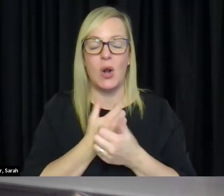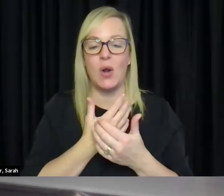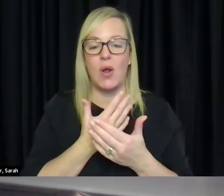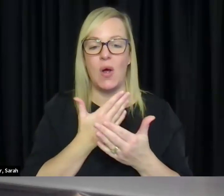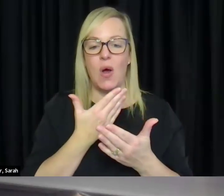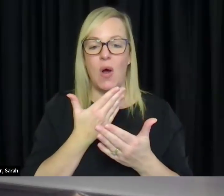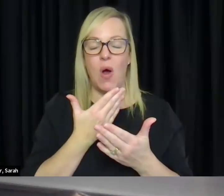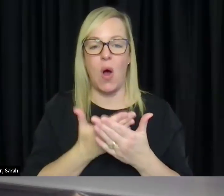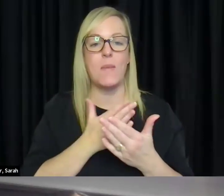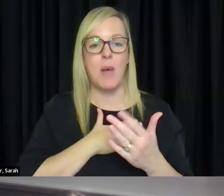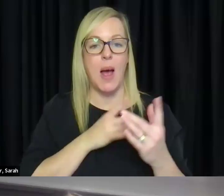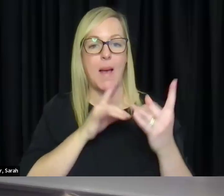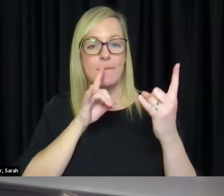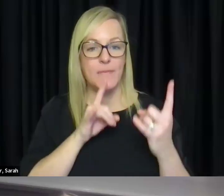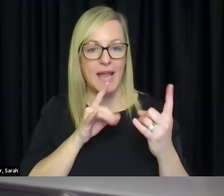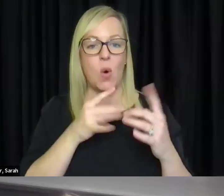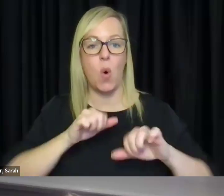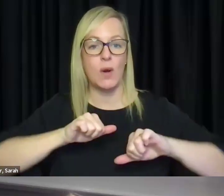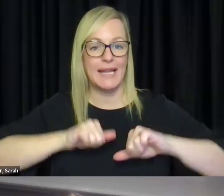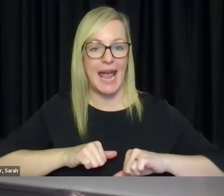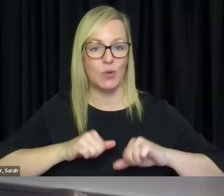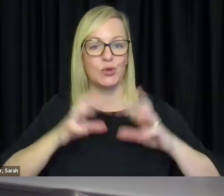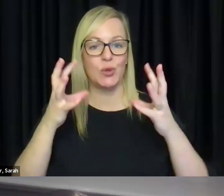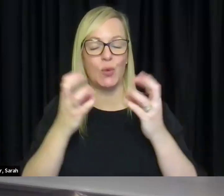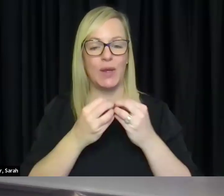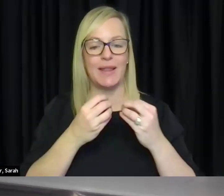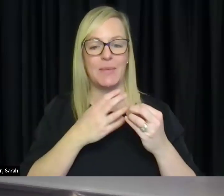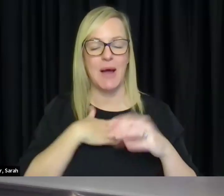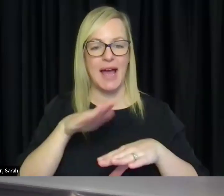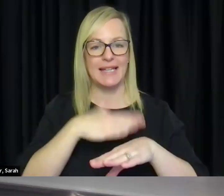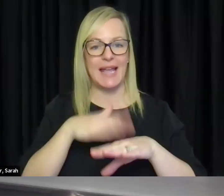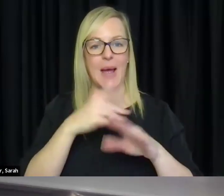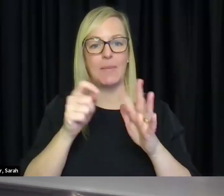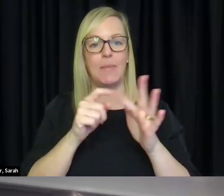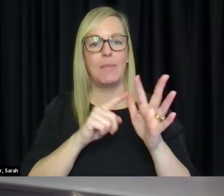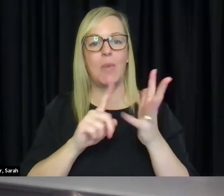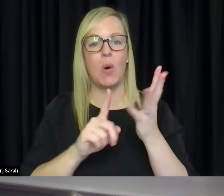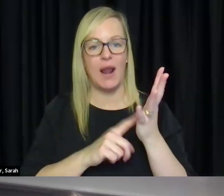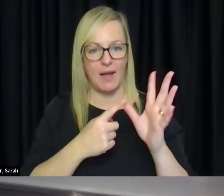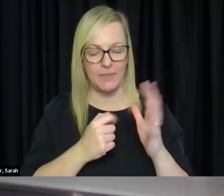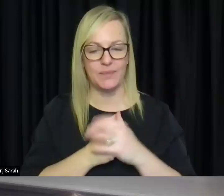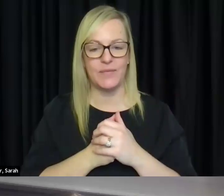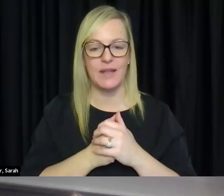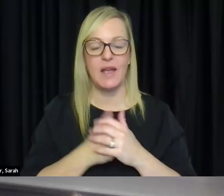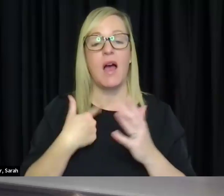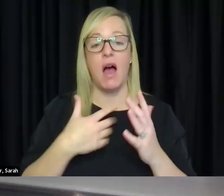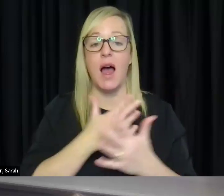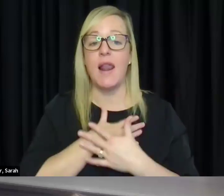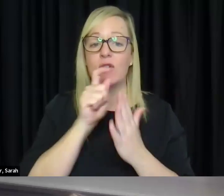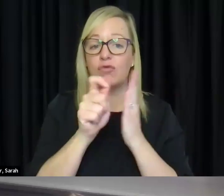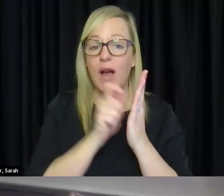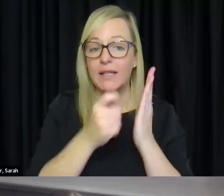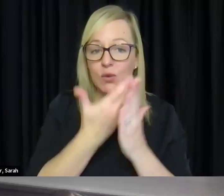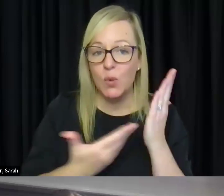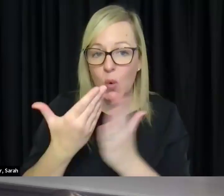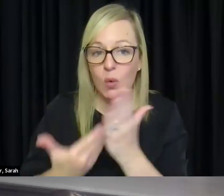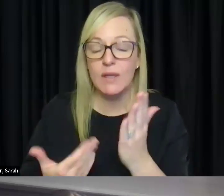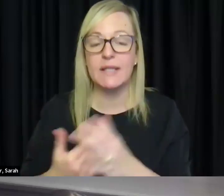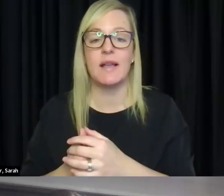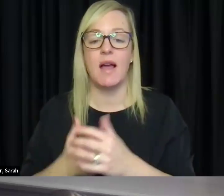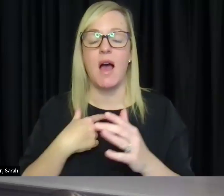on my bed or couch with my cat, Paula. I am good at writing stories and I am an advanced reader. I